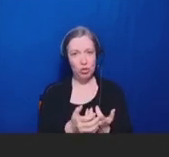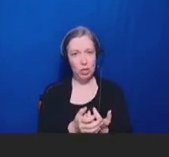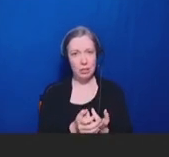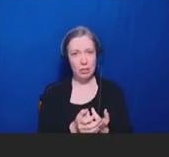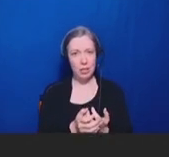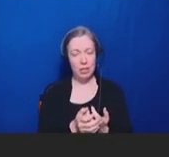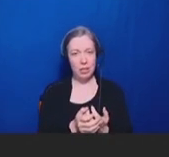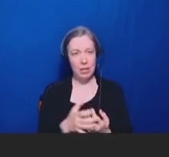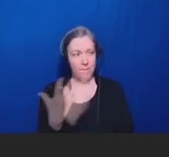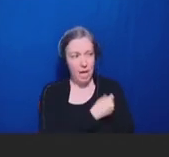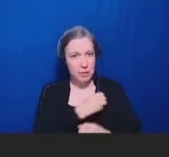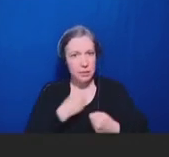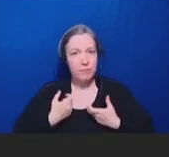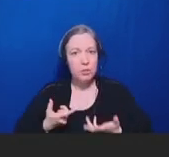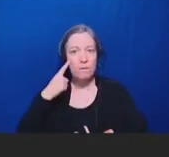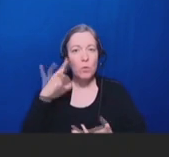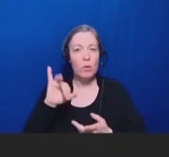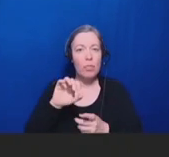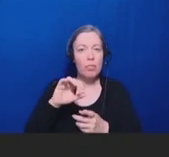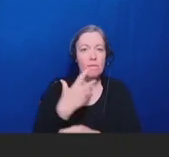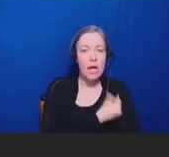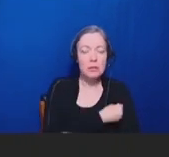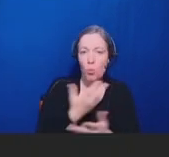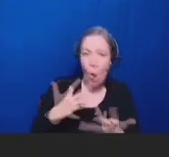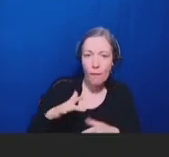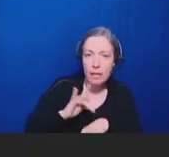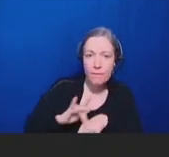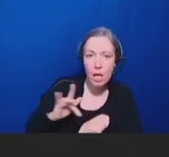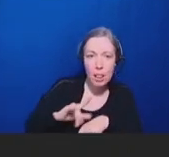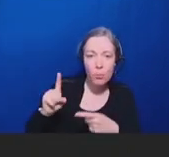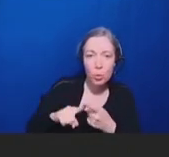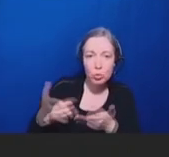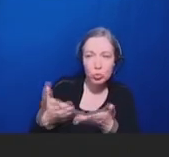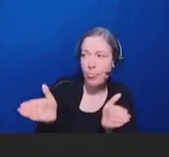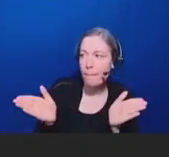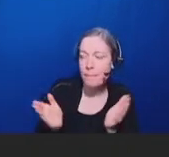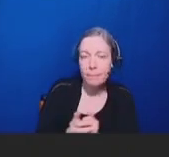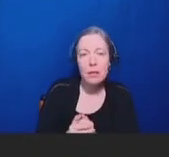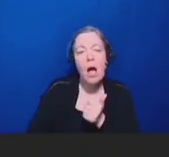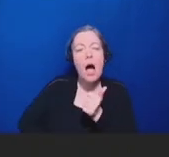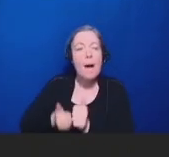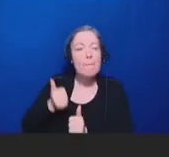have -- are already available to the public. Most of the research has been done prior to